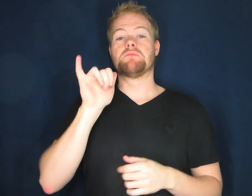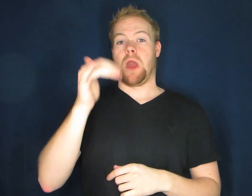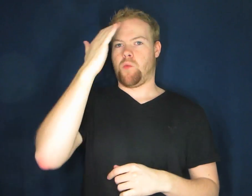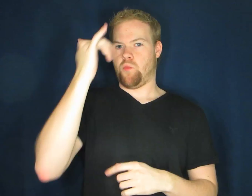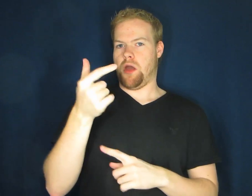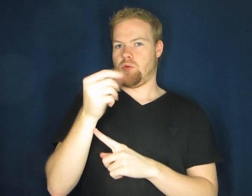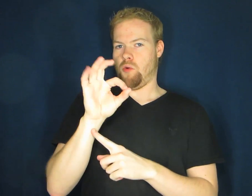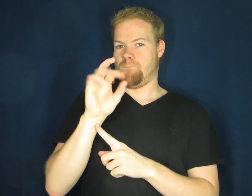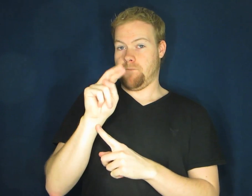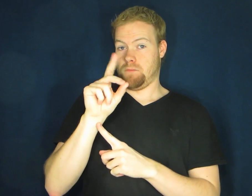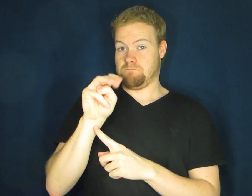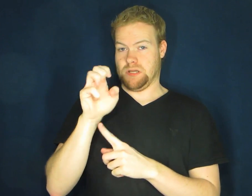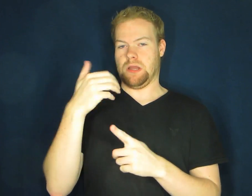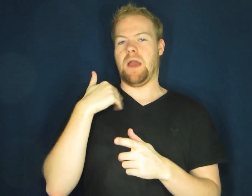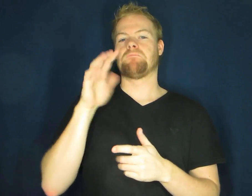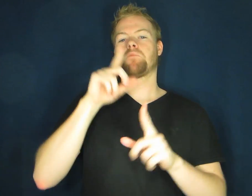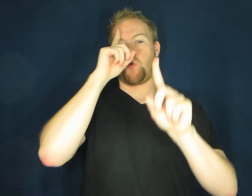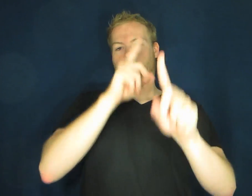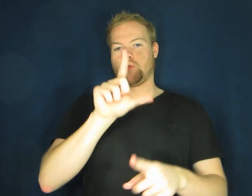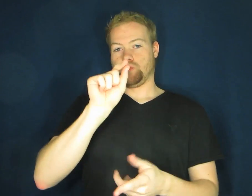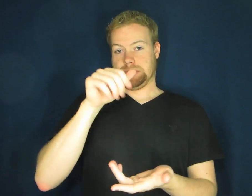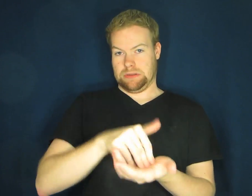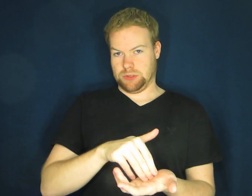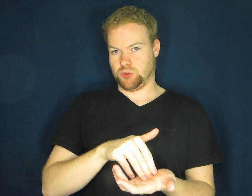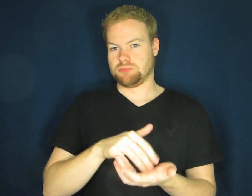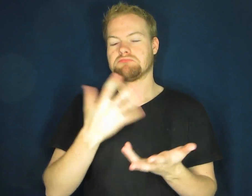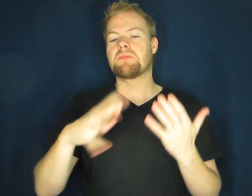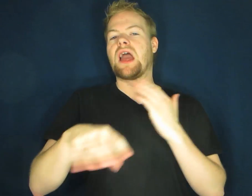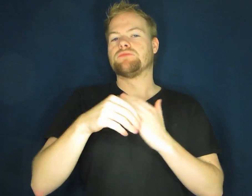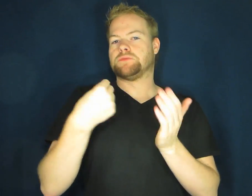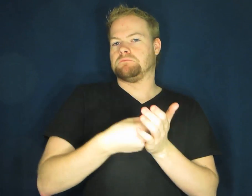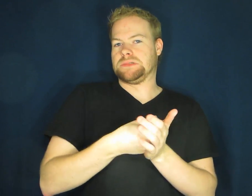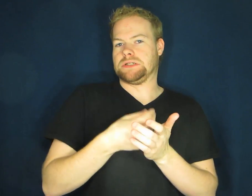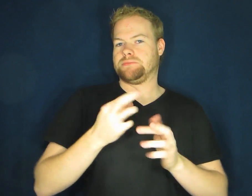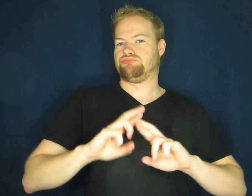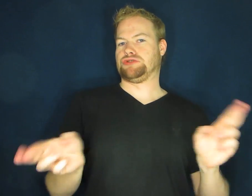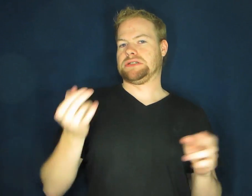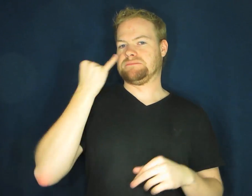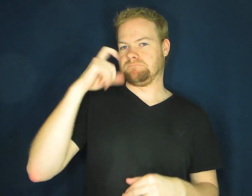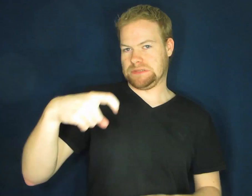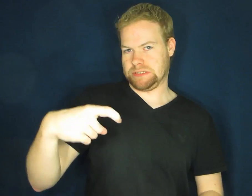That's why the GoFundMe has a goal of $20,000. So I have extra money ready if it's needed.